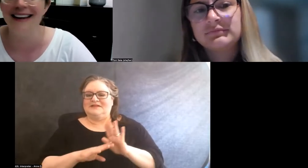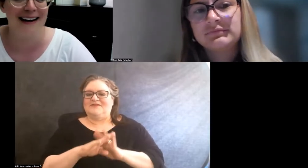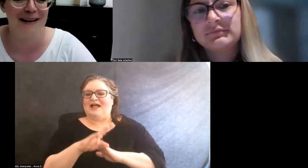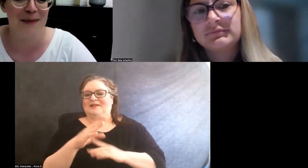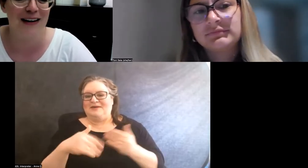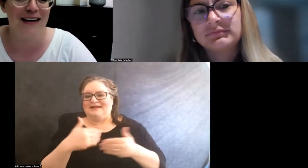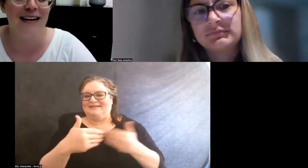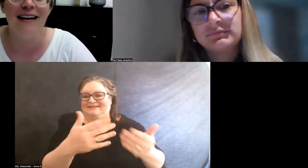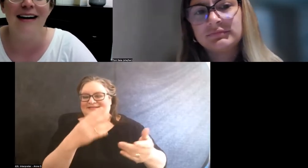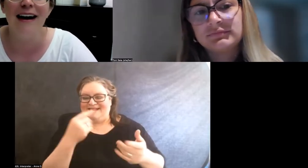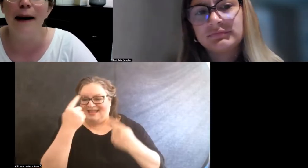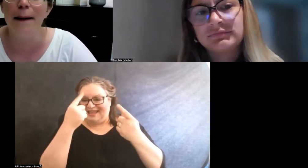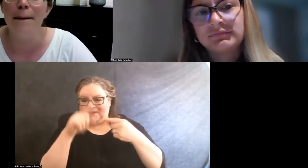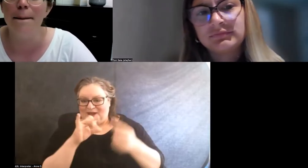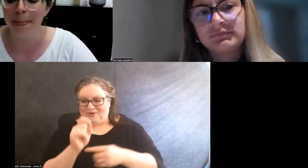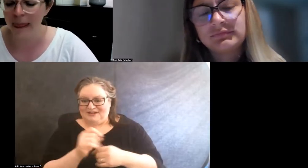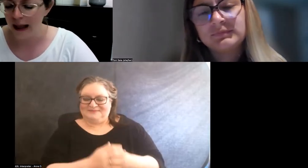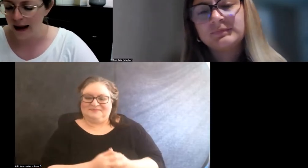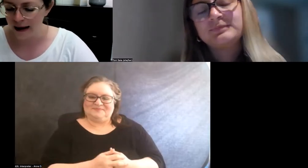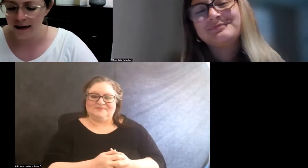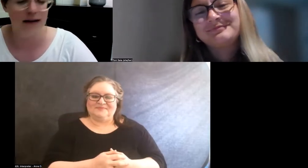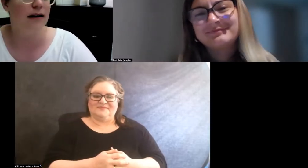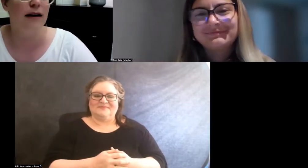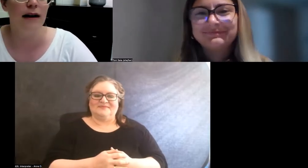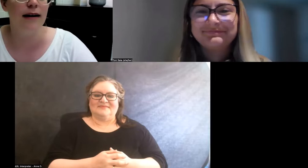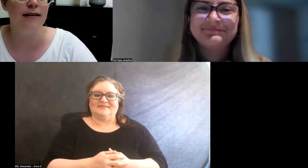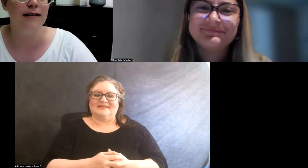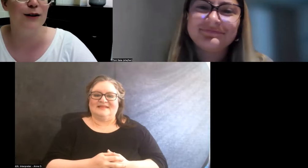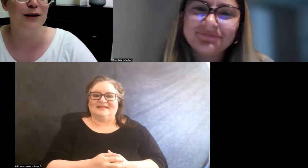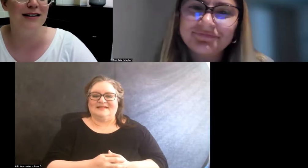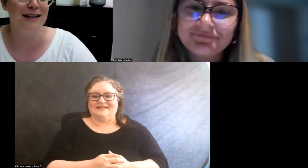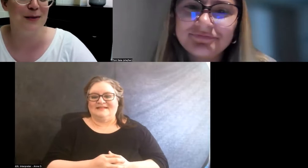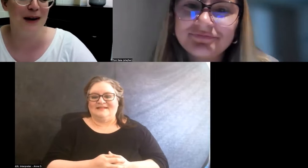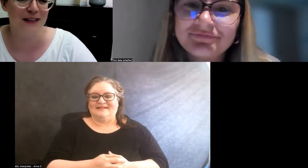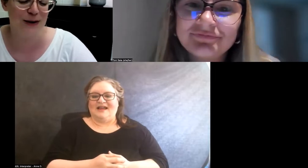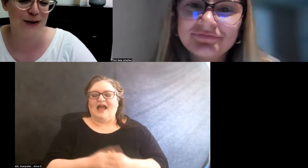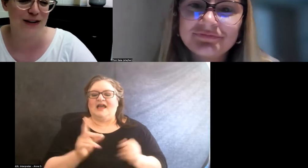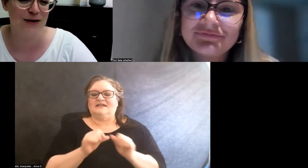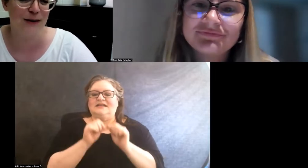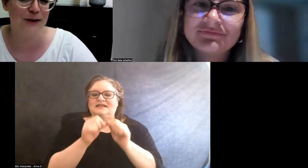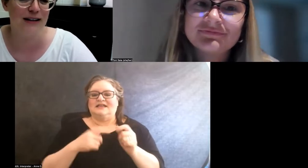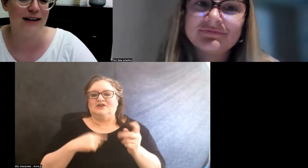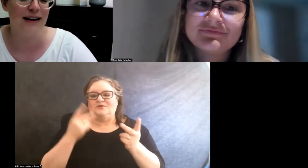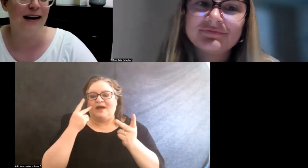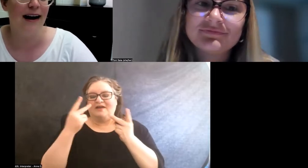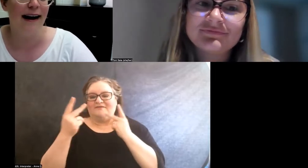thinking about it. And to continue my visual description,